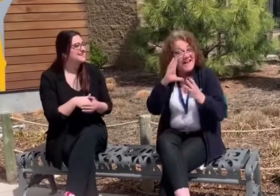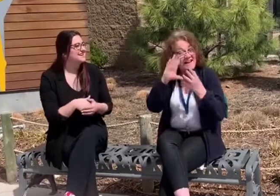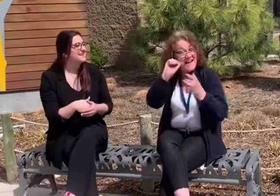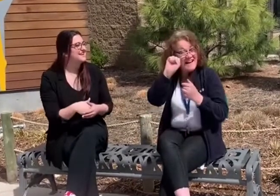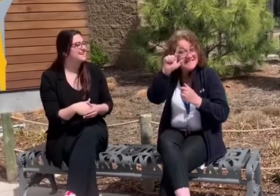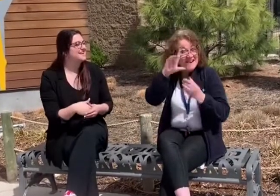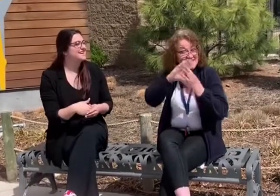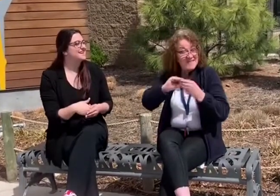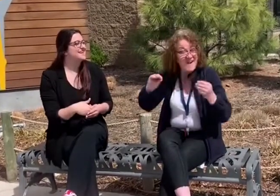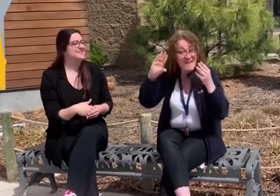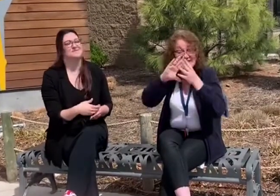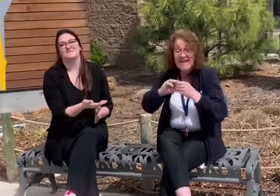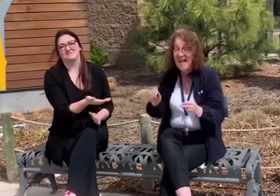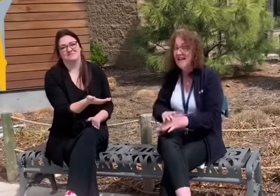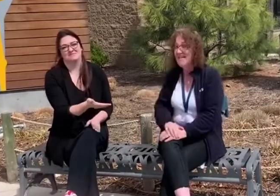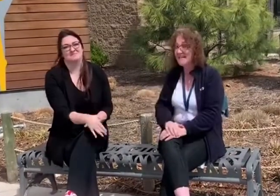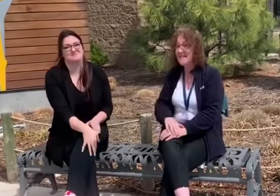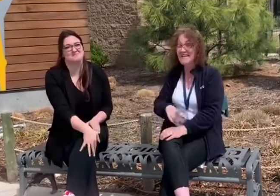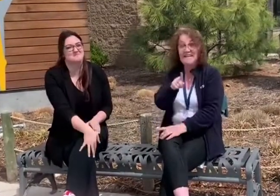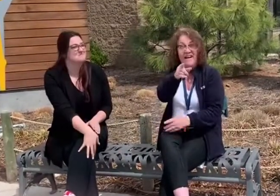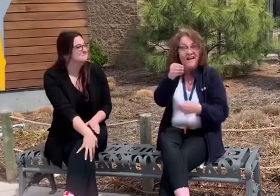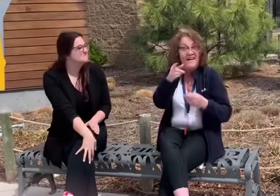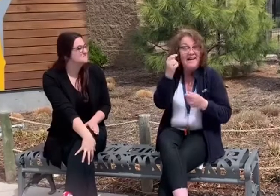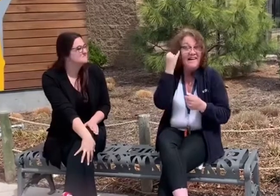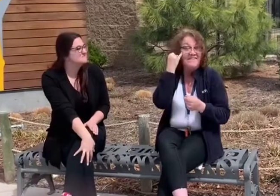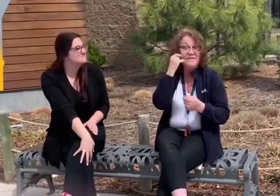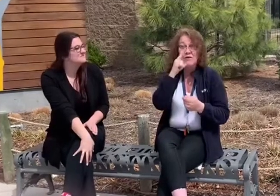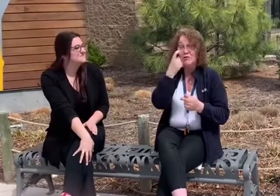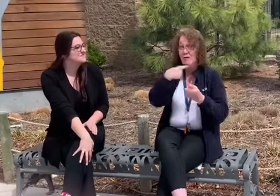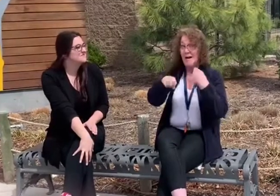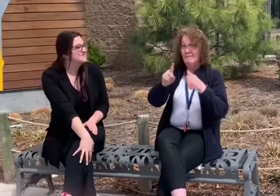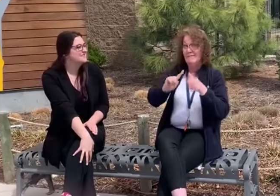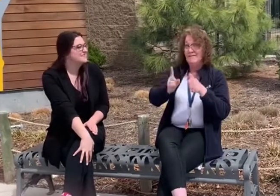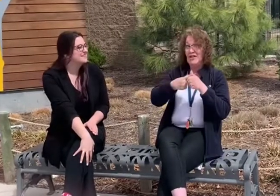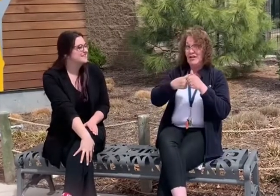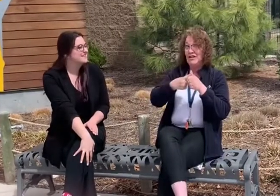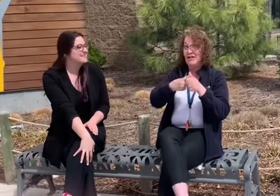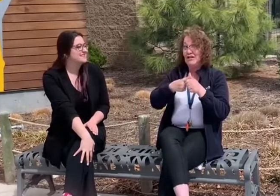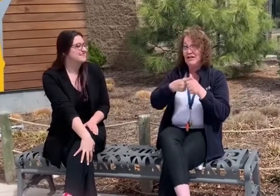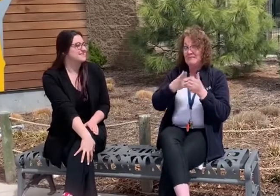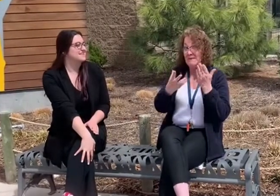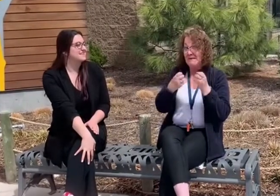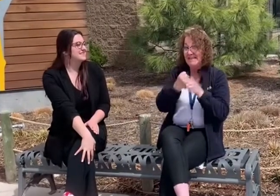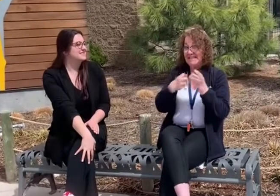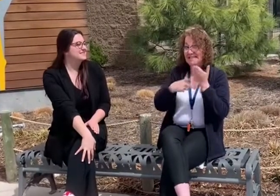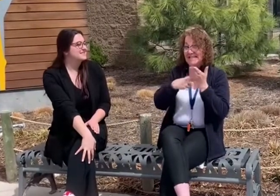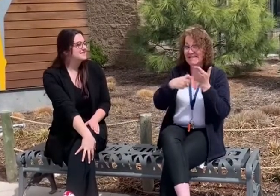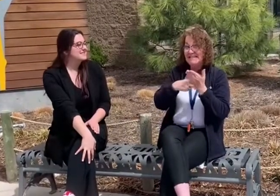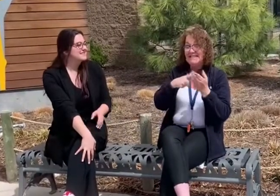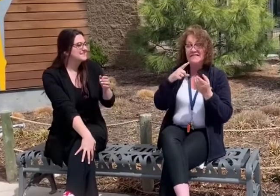We'll have ASL storytelling, And those that are first come, first serve could possibly get a ticket